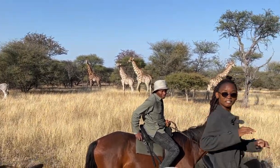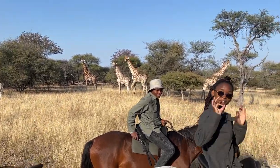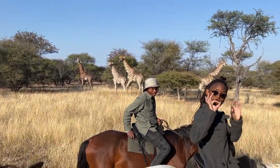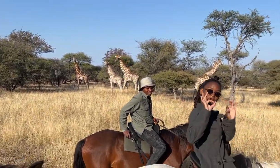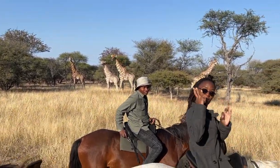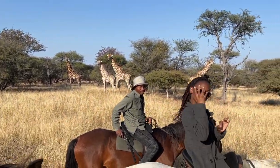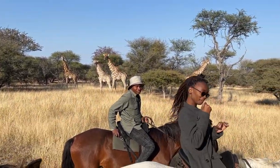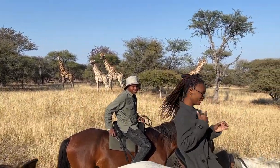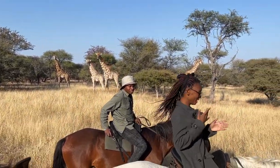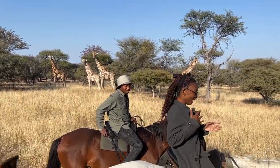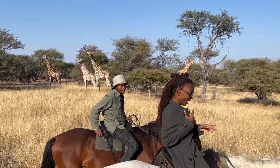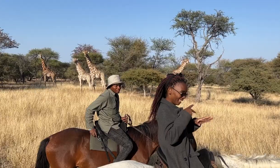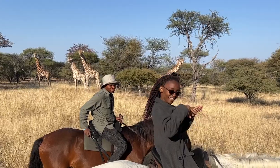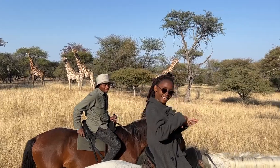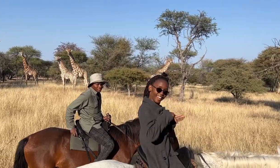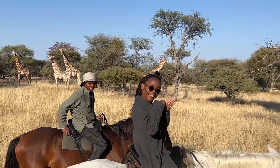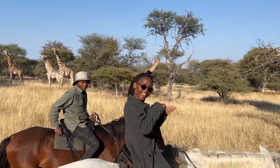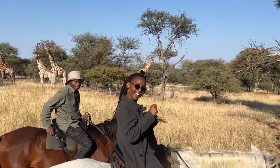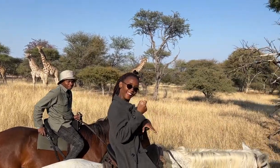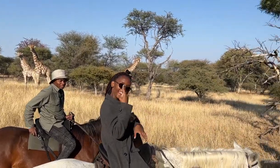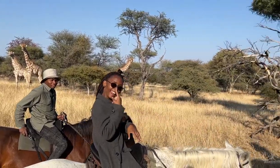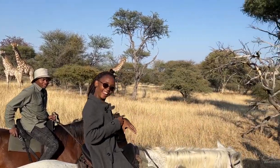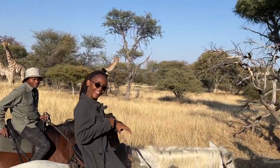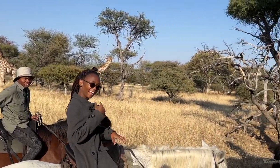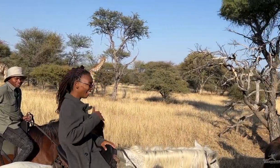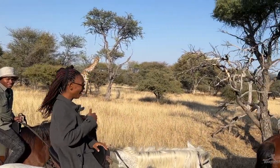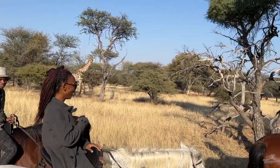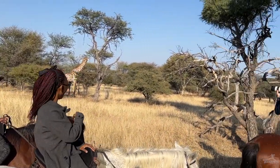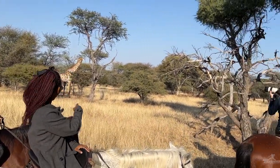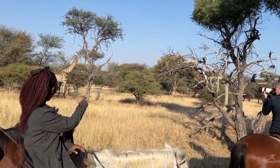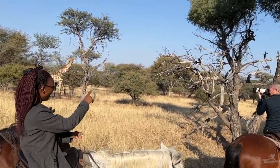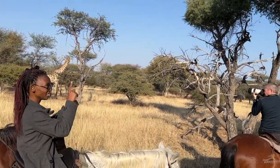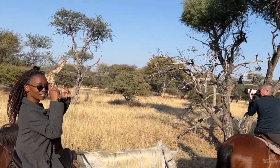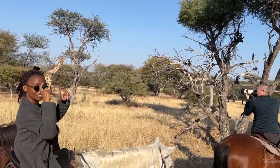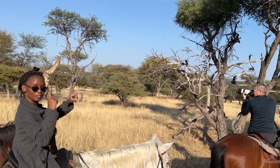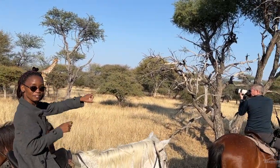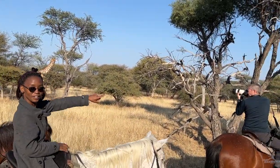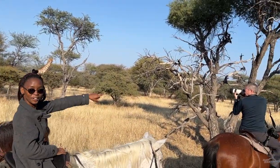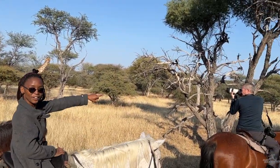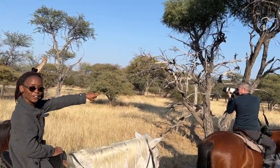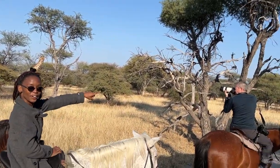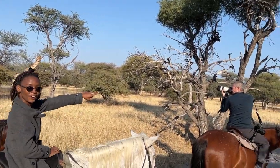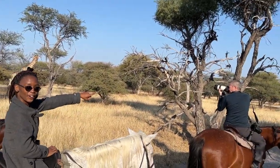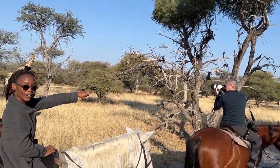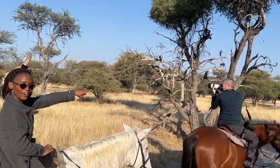Beautiful. I’m glad I could ride for the first time, wow. He’s taking pictures.